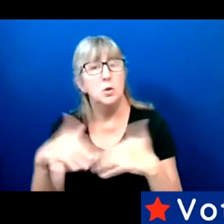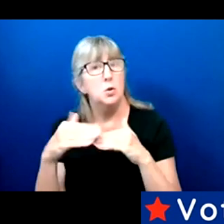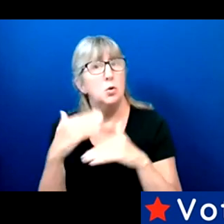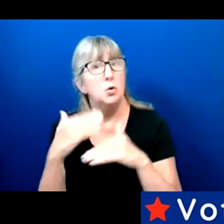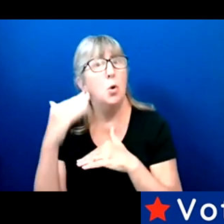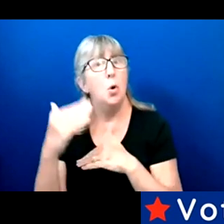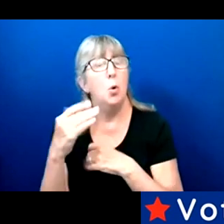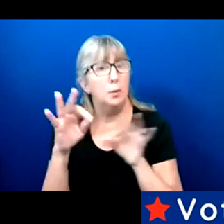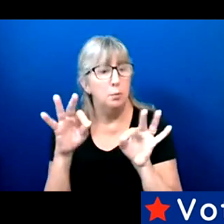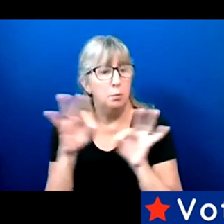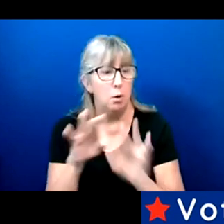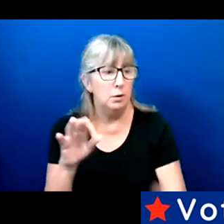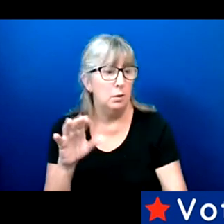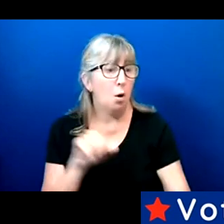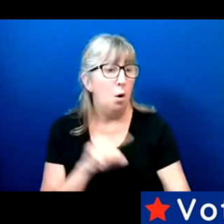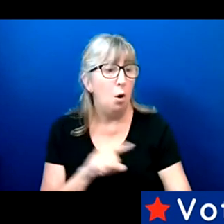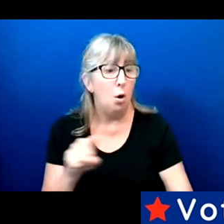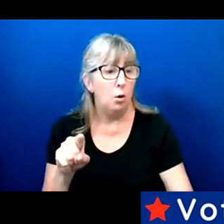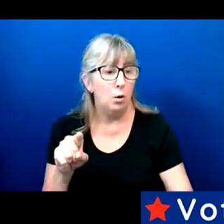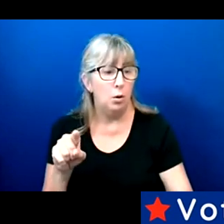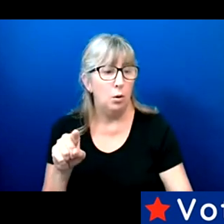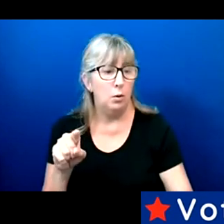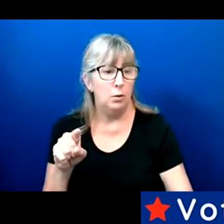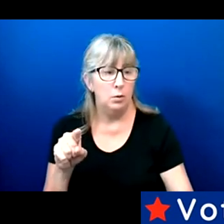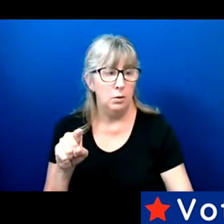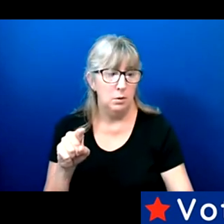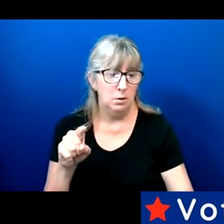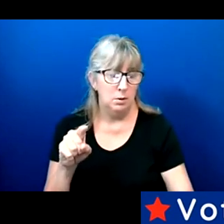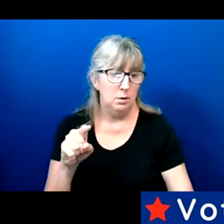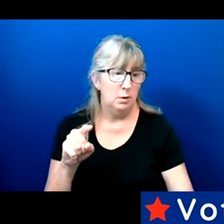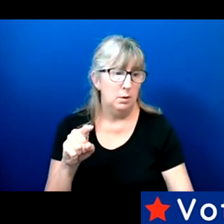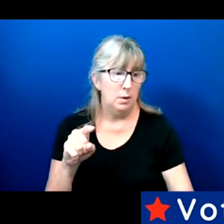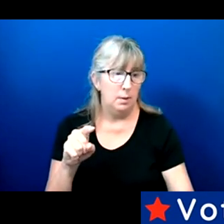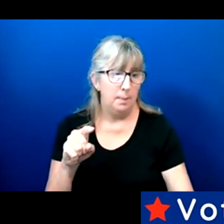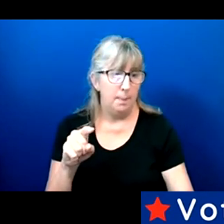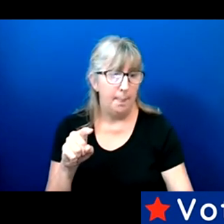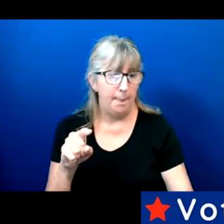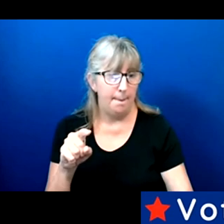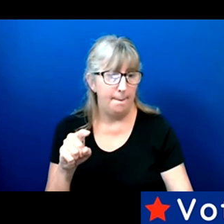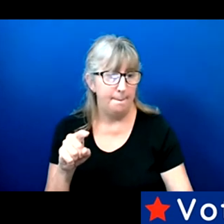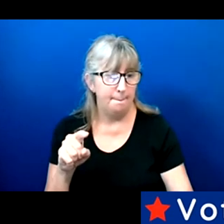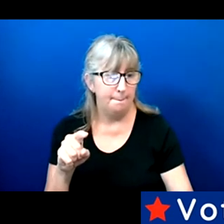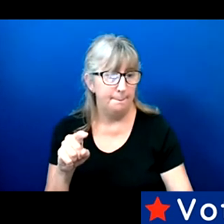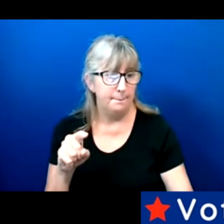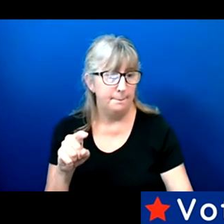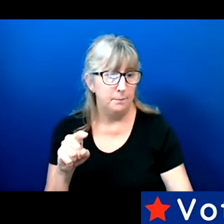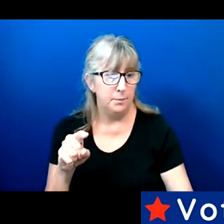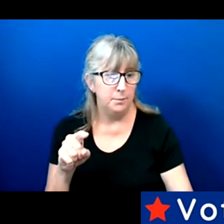In addition to that, considering that there's so many identities that intersect with being